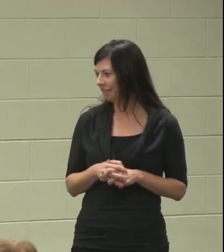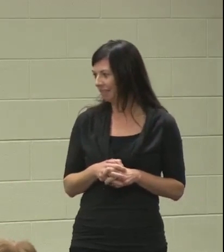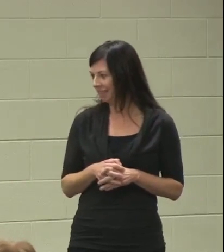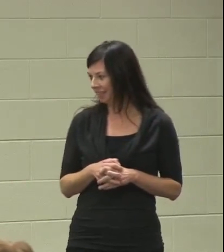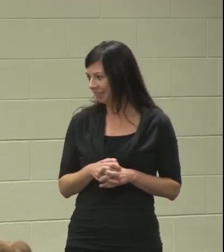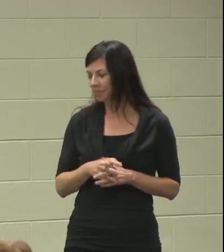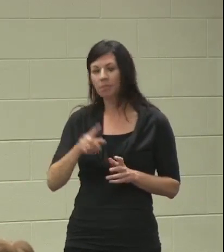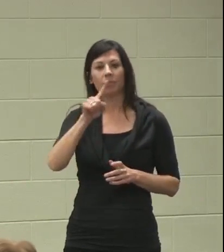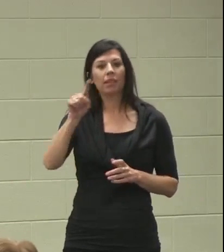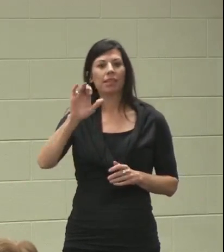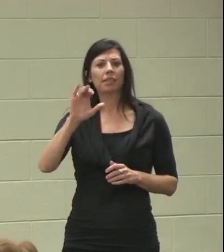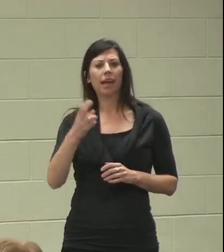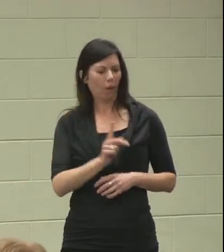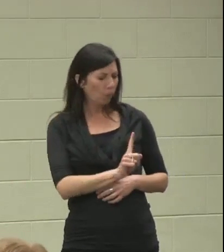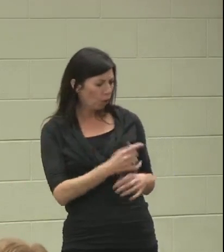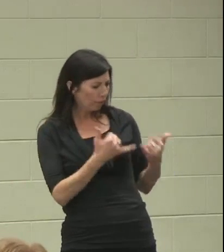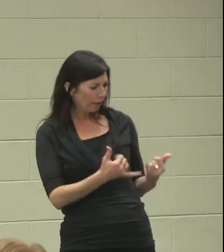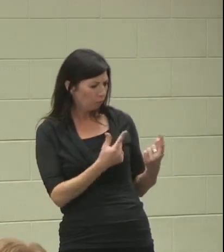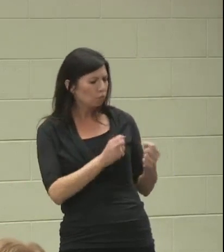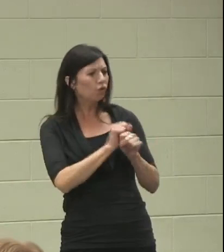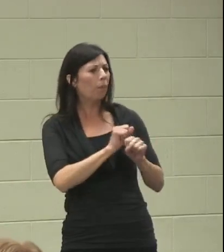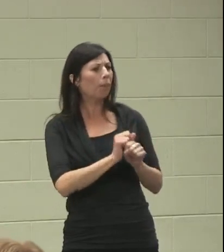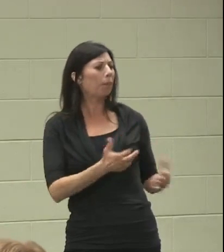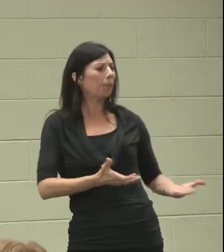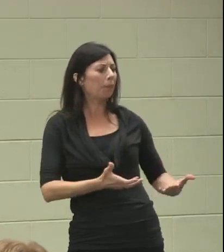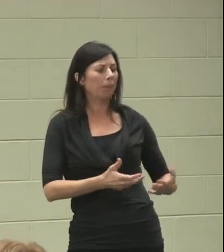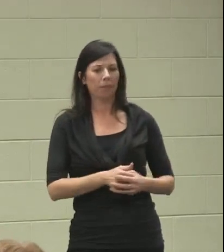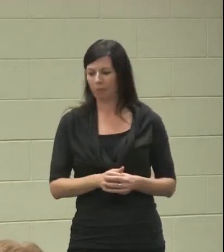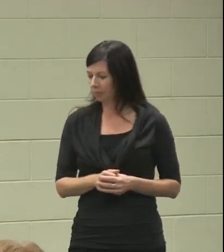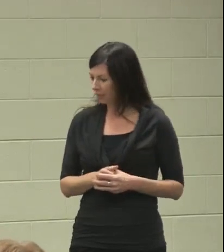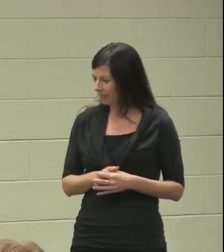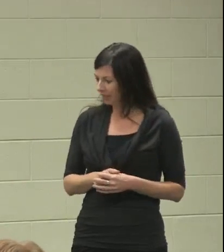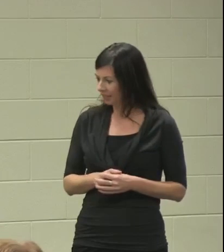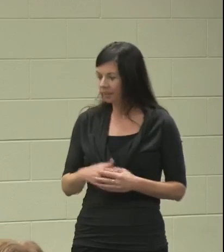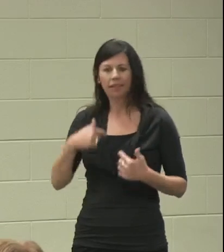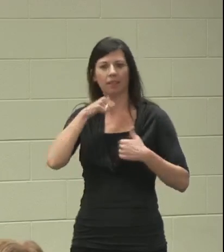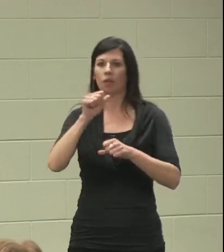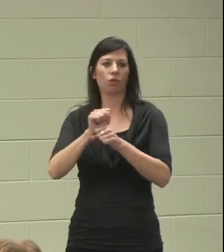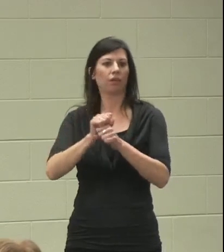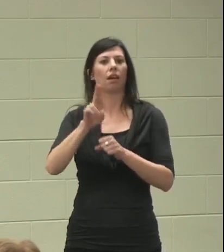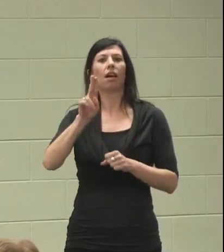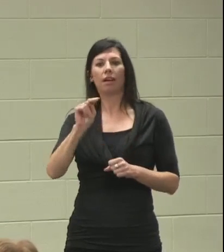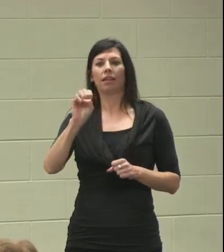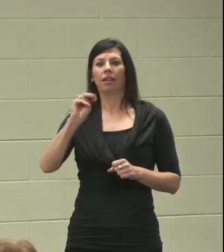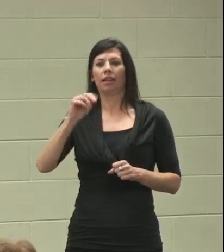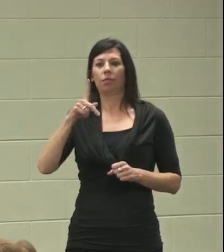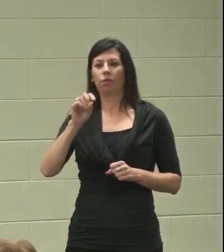Zach, where are you now in terms of employment? "I'm unemployed." You don't have to read it, just go ahead